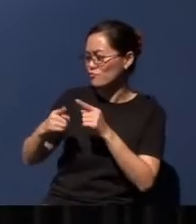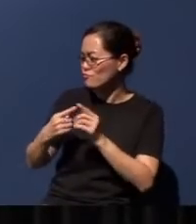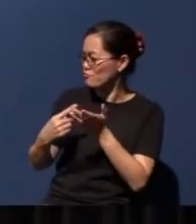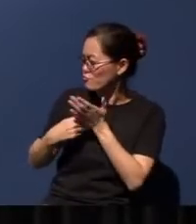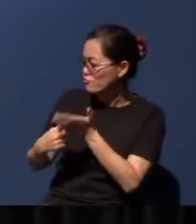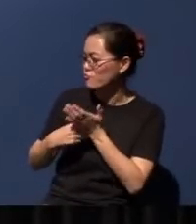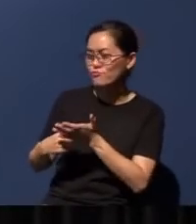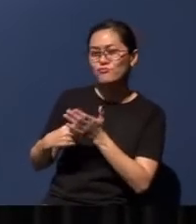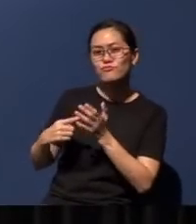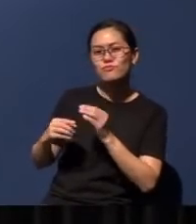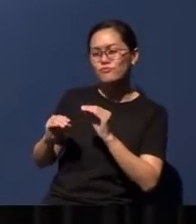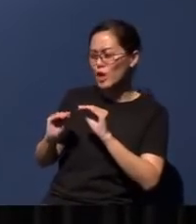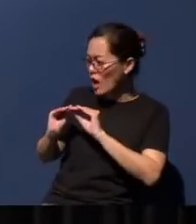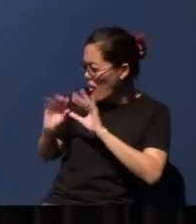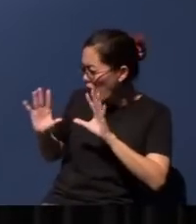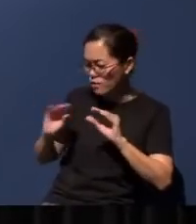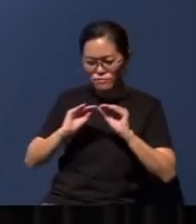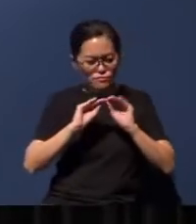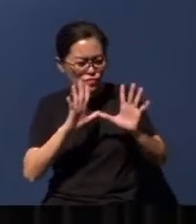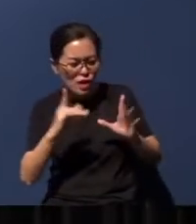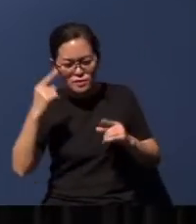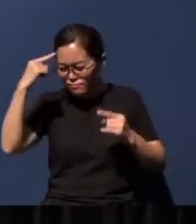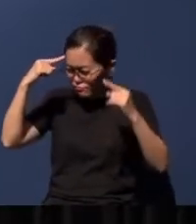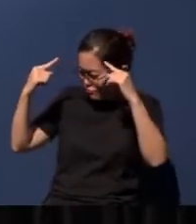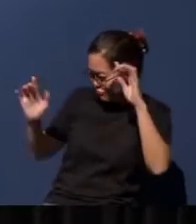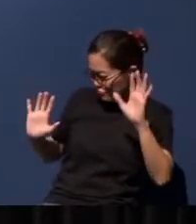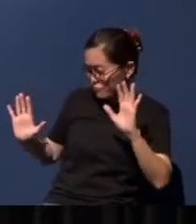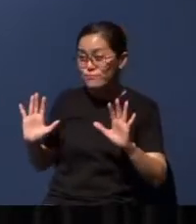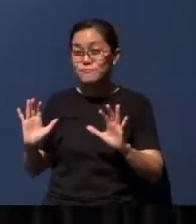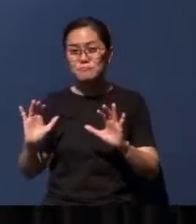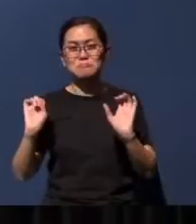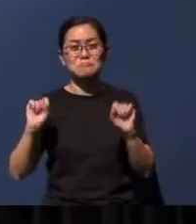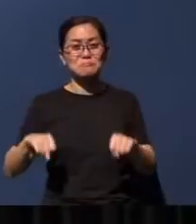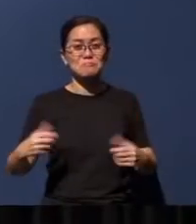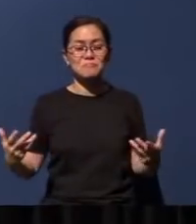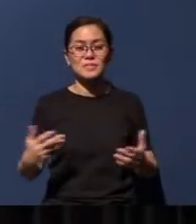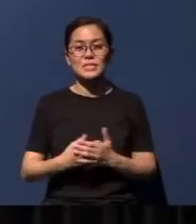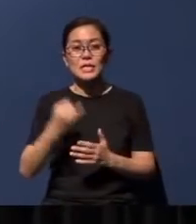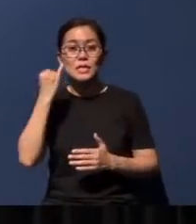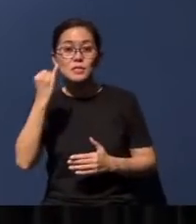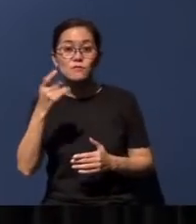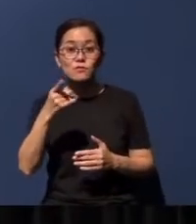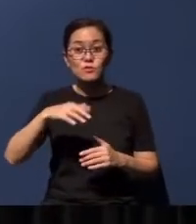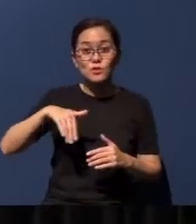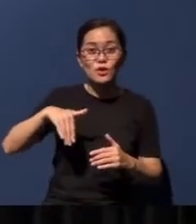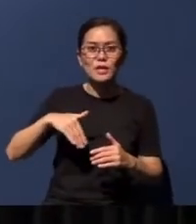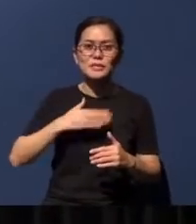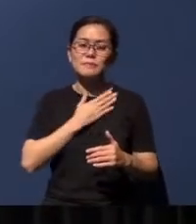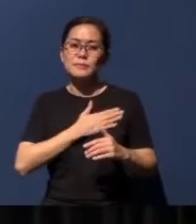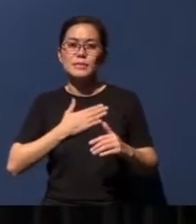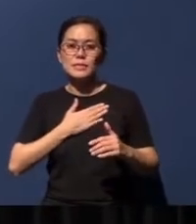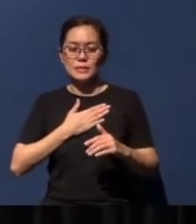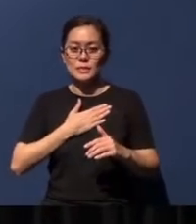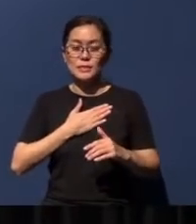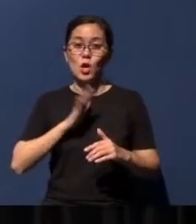clarify each other's thinking. So if you have not already done so, can you please turn in your Bibles